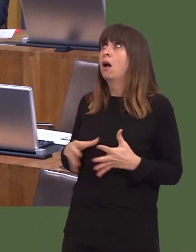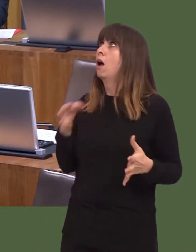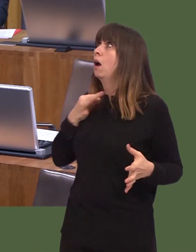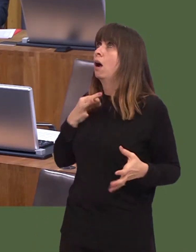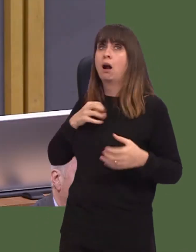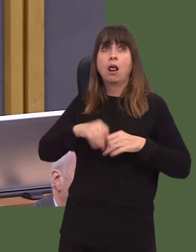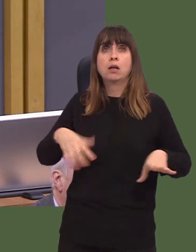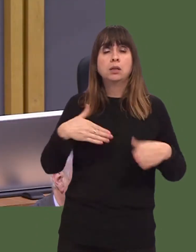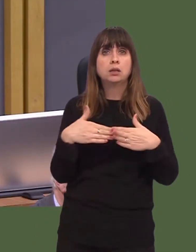people have to face.